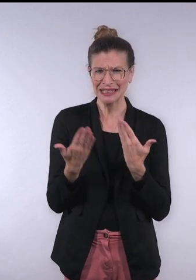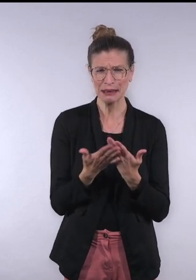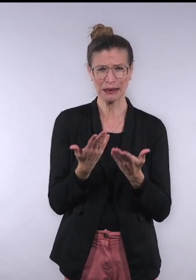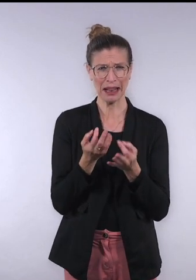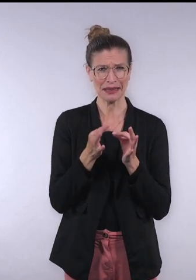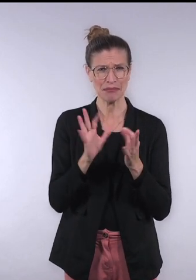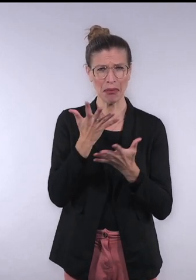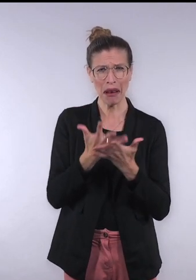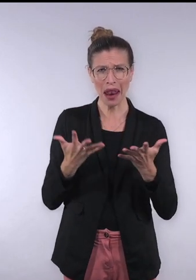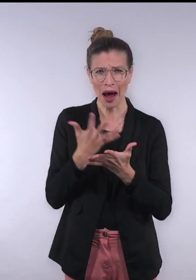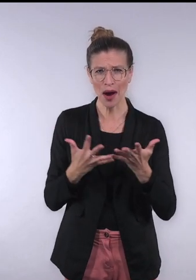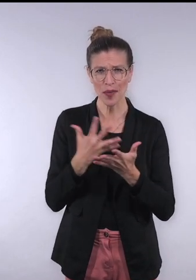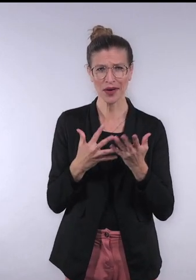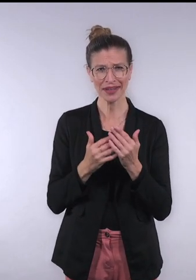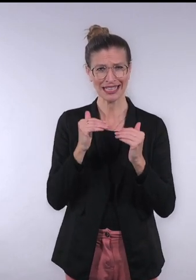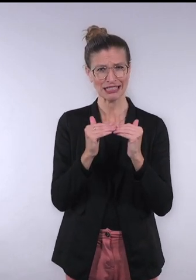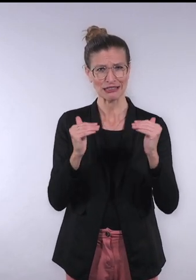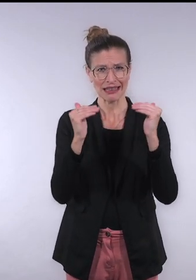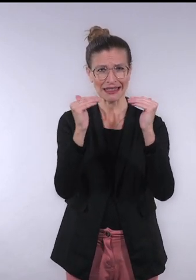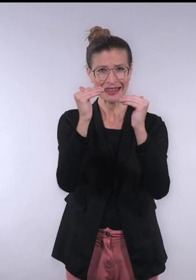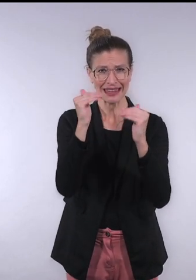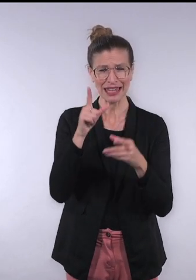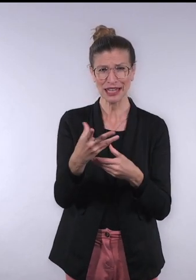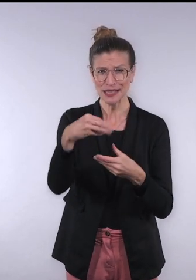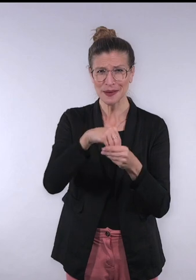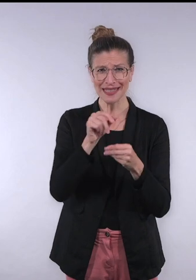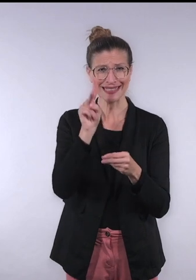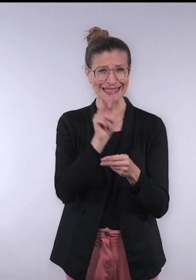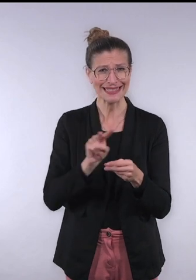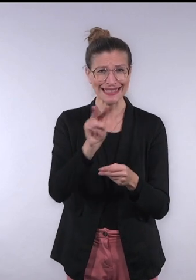Simple and easy language is a key strategy for inclusion in society.